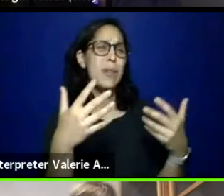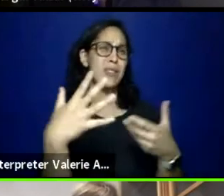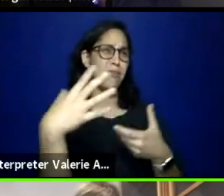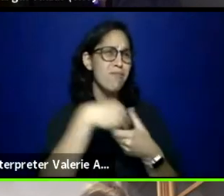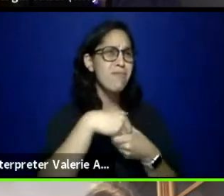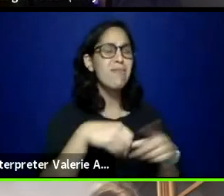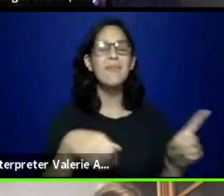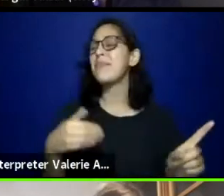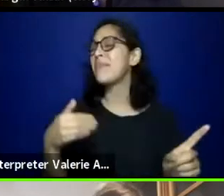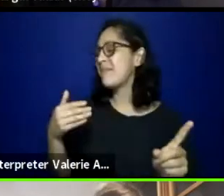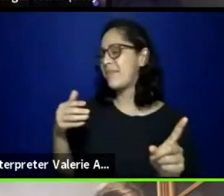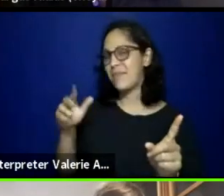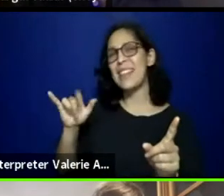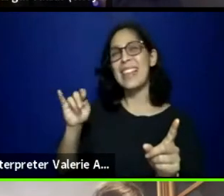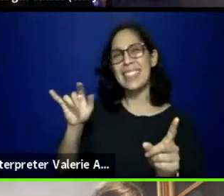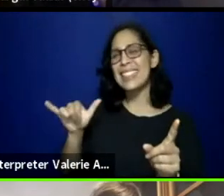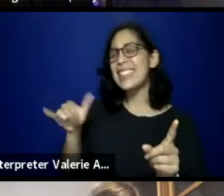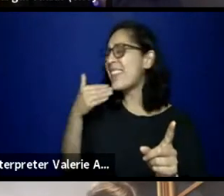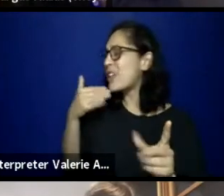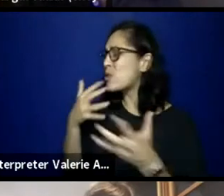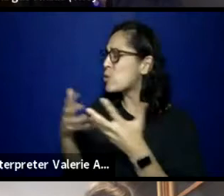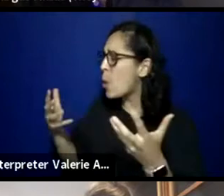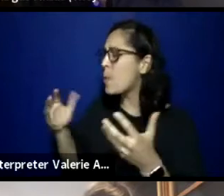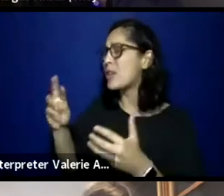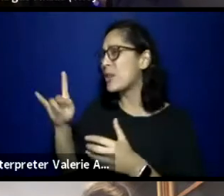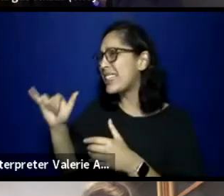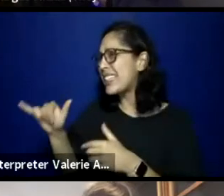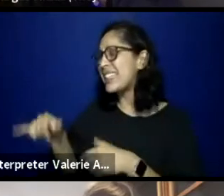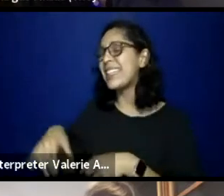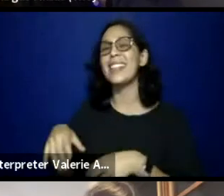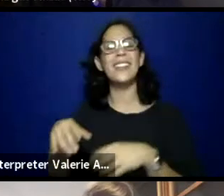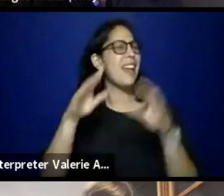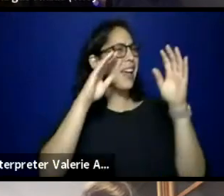Thank you, Whitney, thank you so much, and thanks to everyone. Absolutely, absolutely. Let's jump on over to Leo.